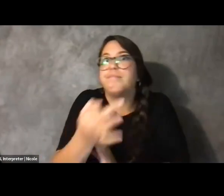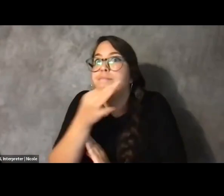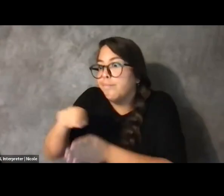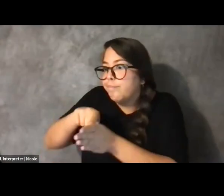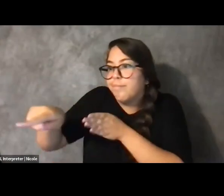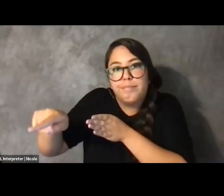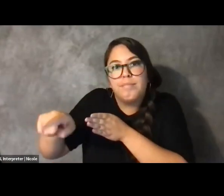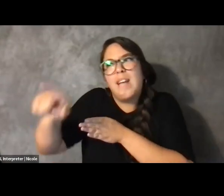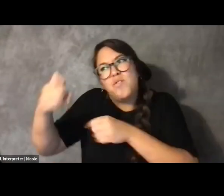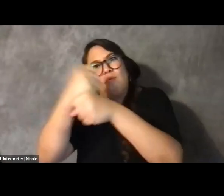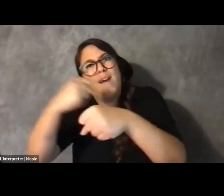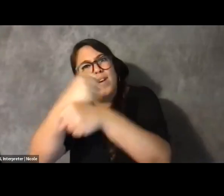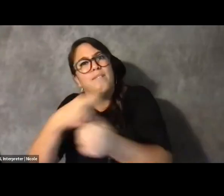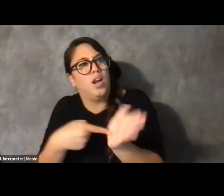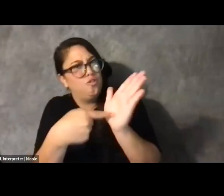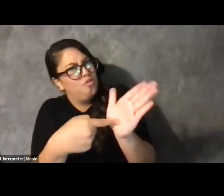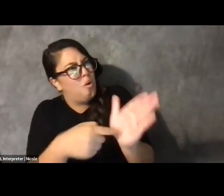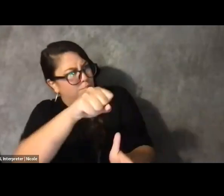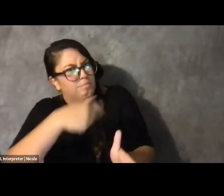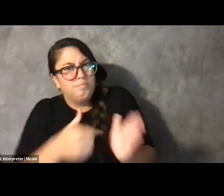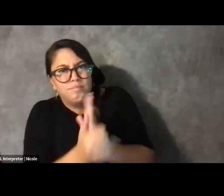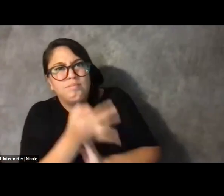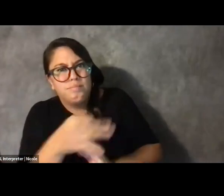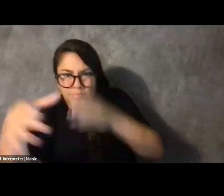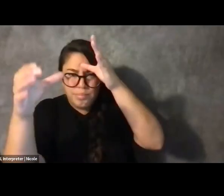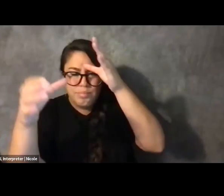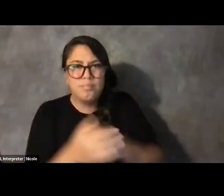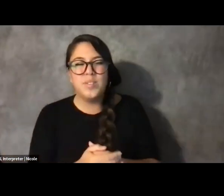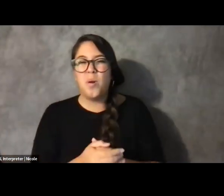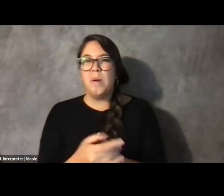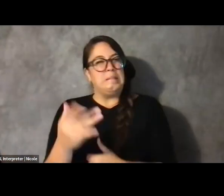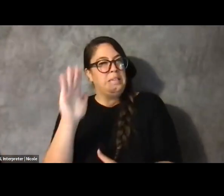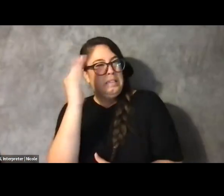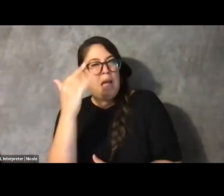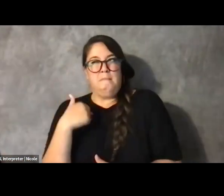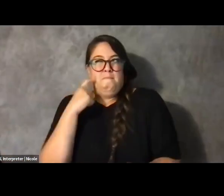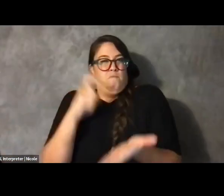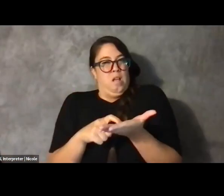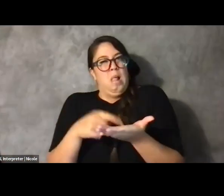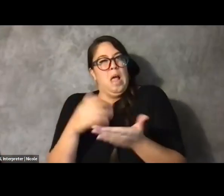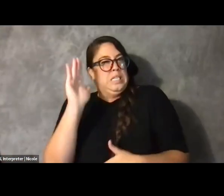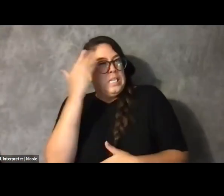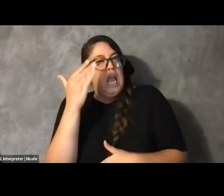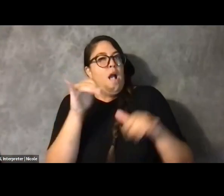And I find this trend that disabled people are often thrust into advocacy work.